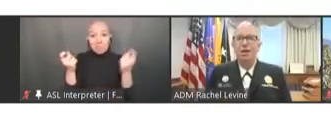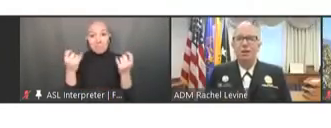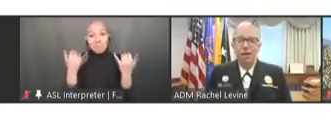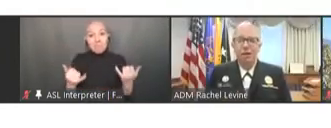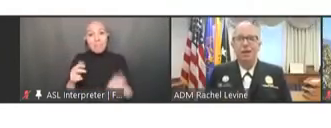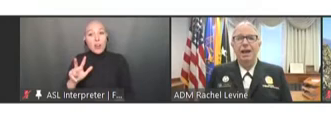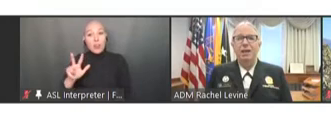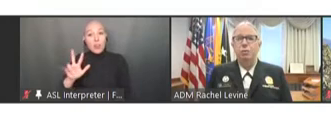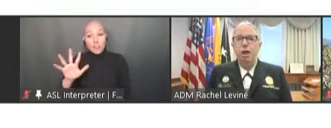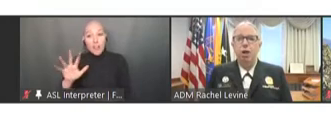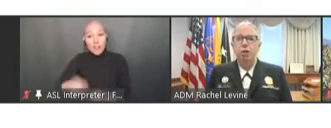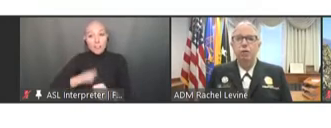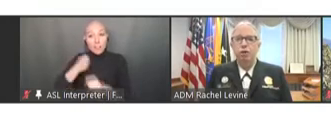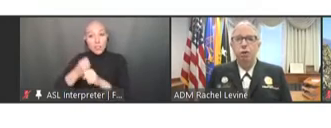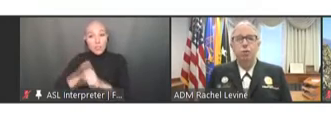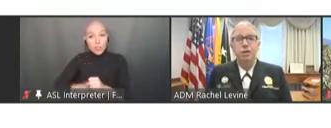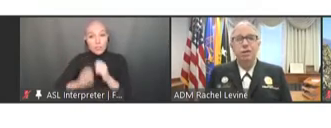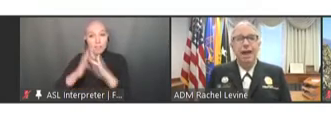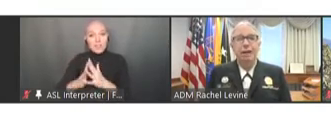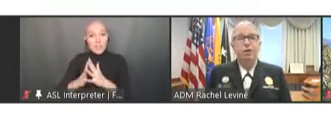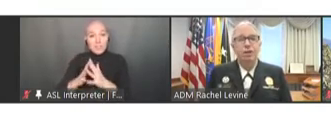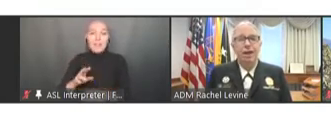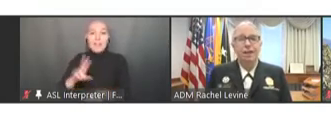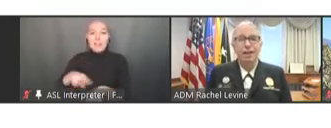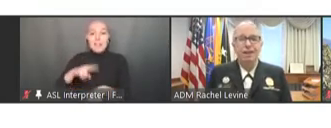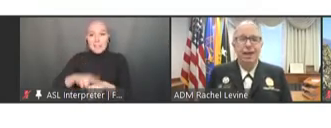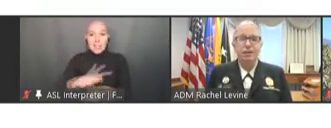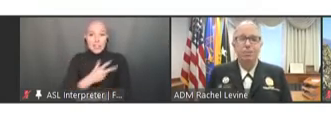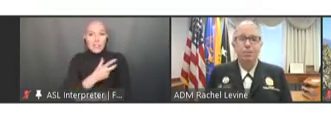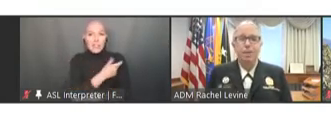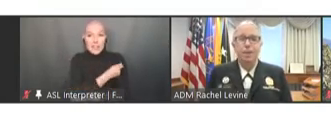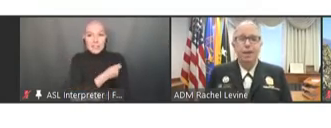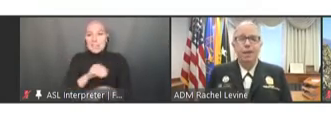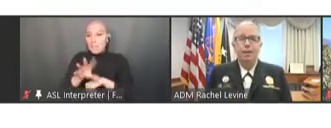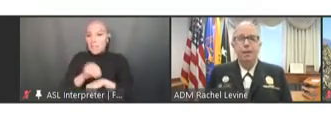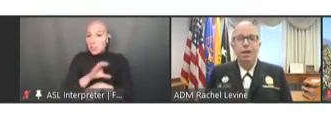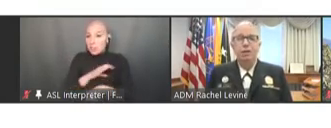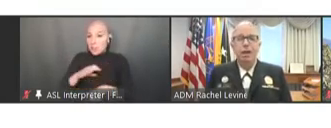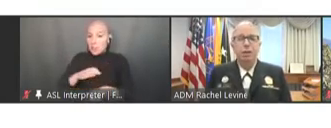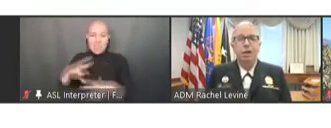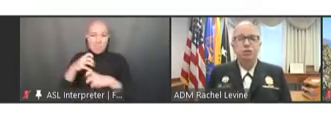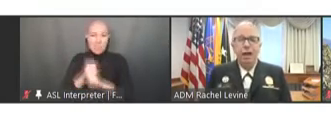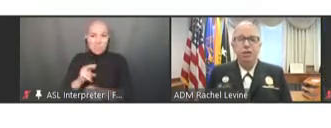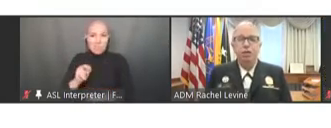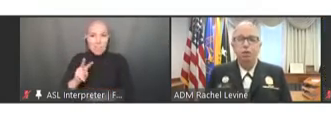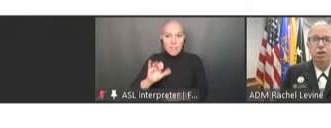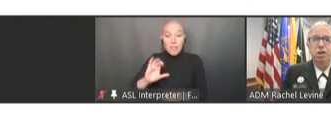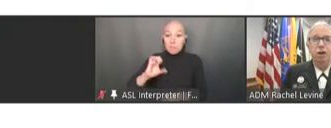or NVAC, as we call it for short, was established in 1987. The committee recommends ways to achieve